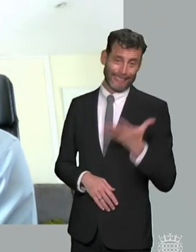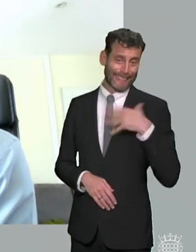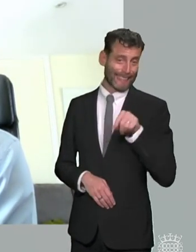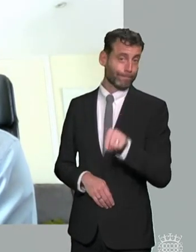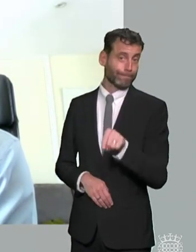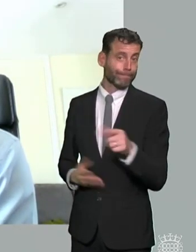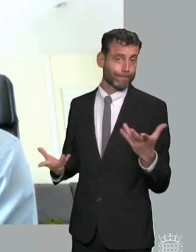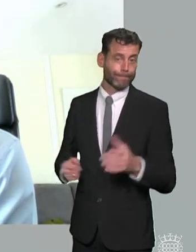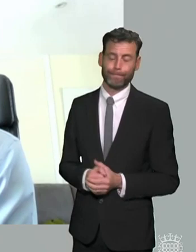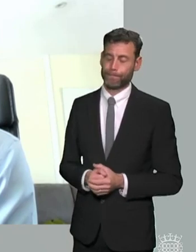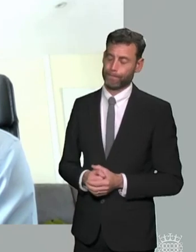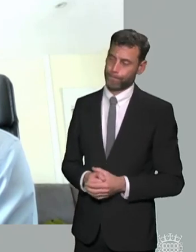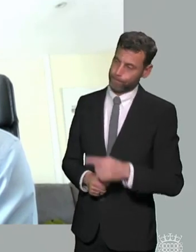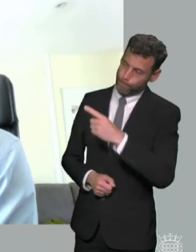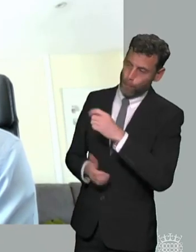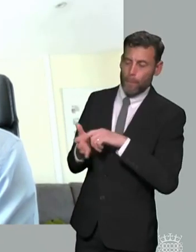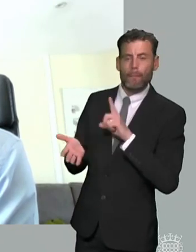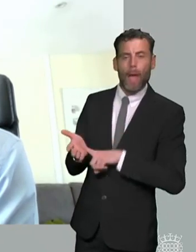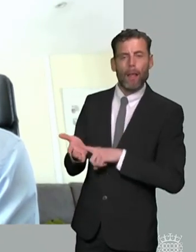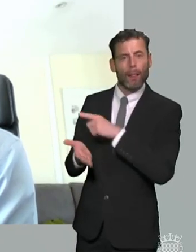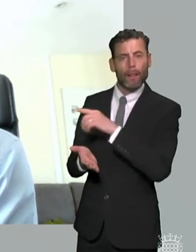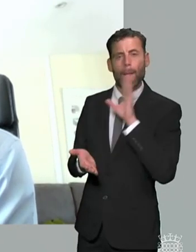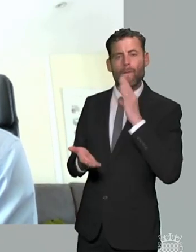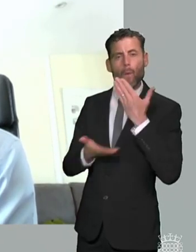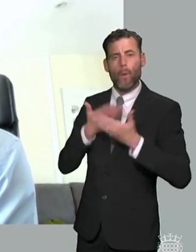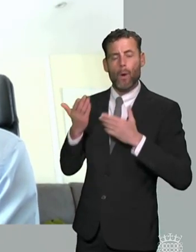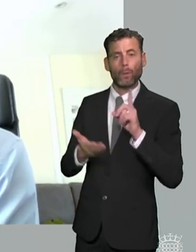something that michael said earlier is the the the there's too much focus on the issue